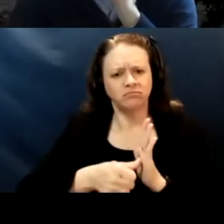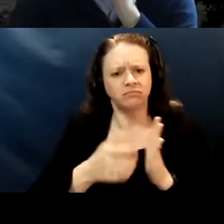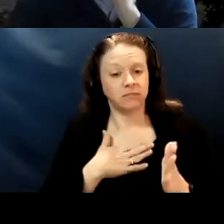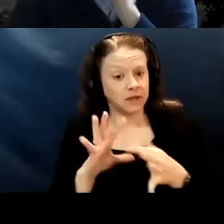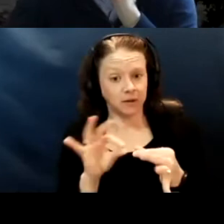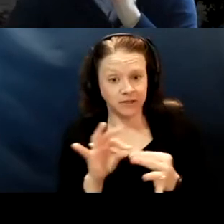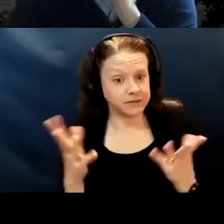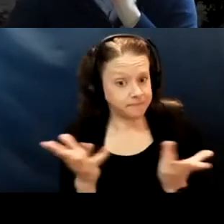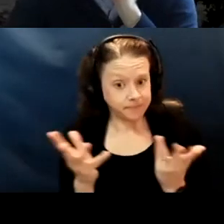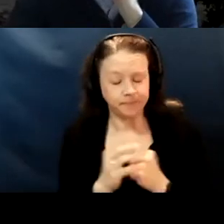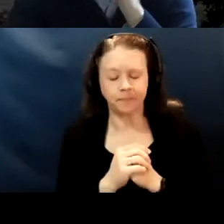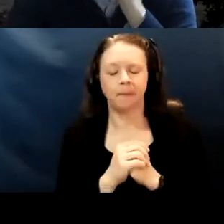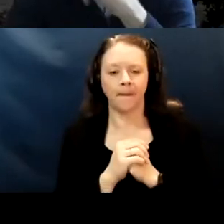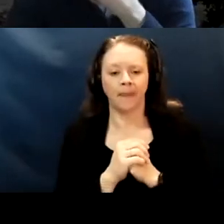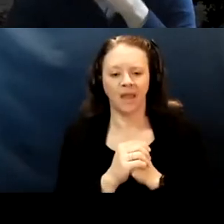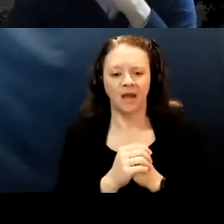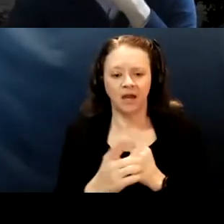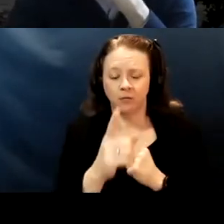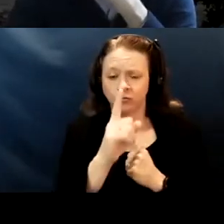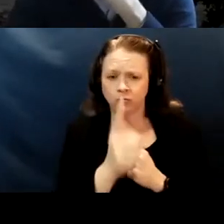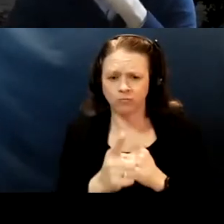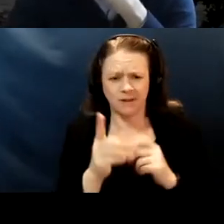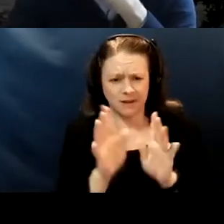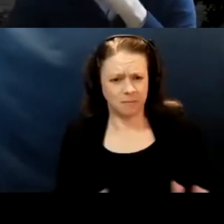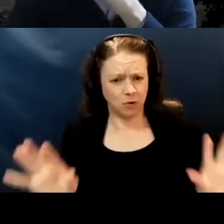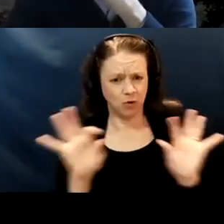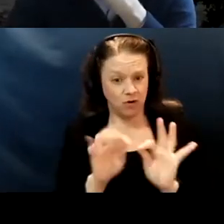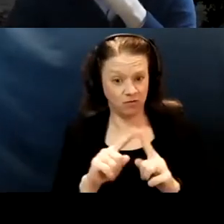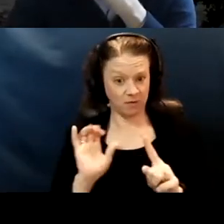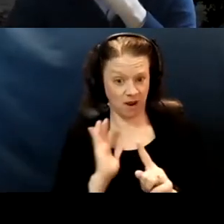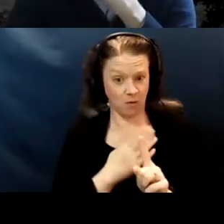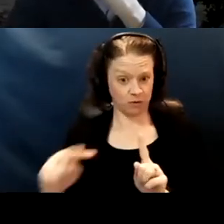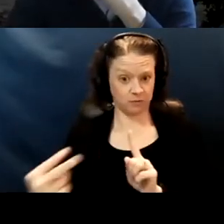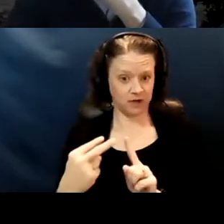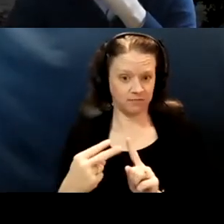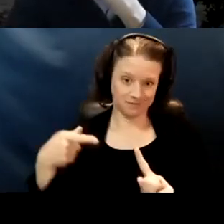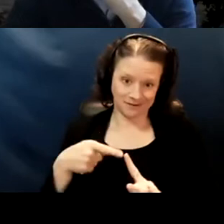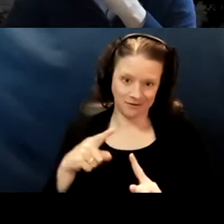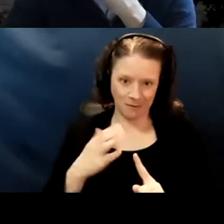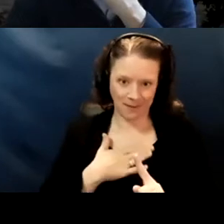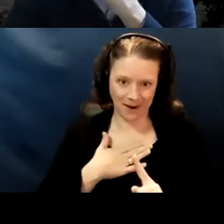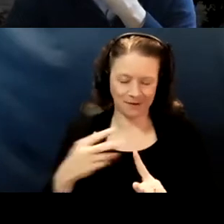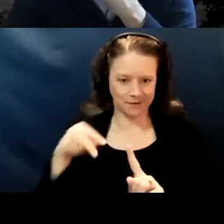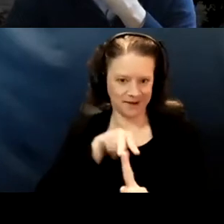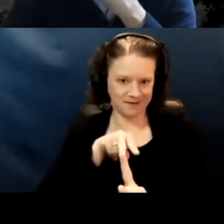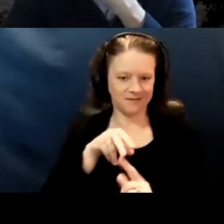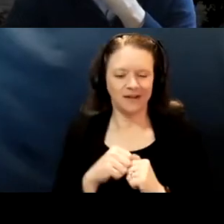is that it was really important from our perspective and specifically from my perspective to be as vocal